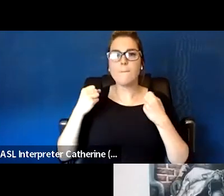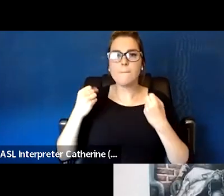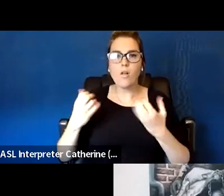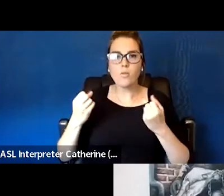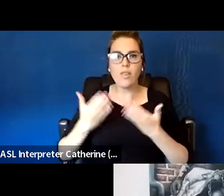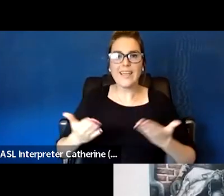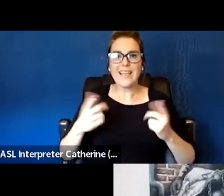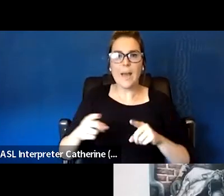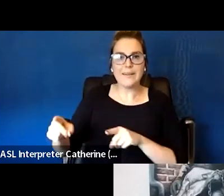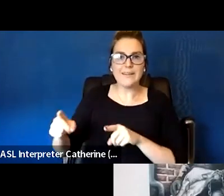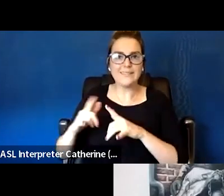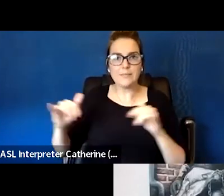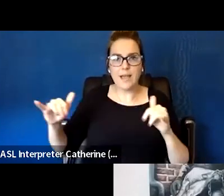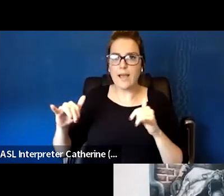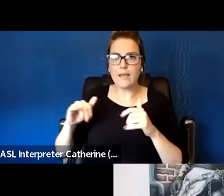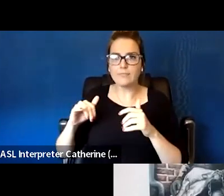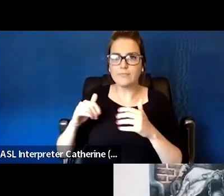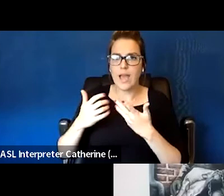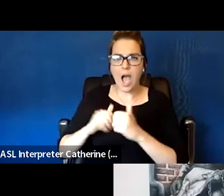on how to just go about that?